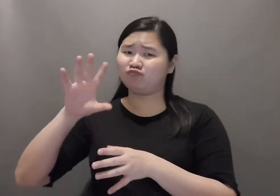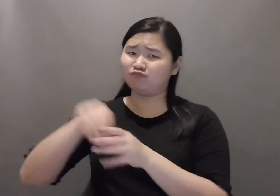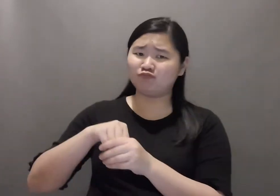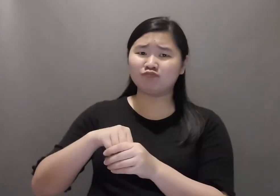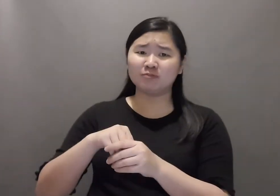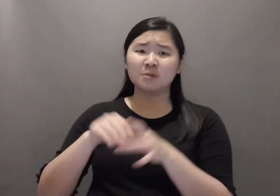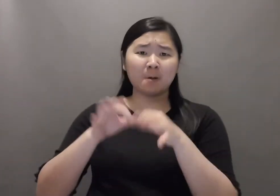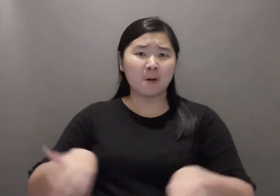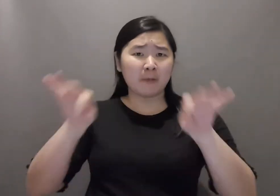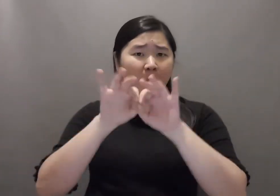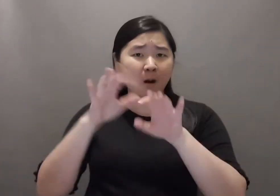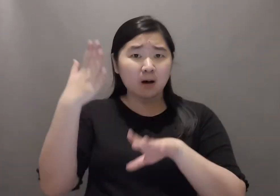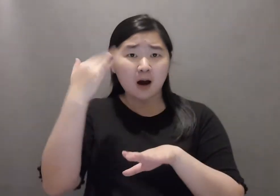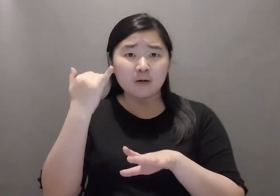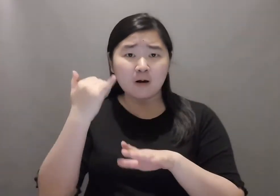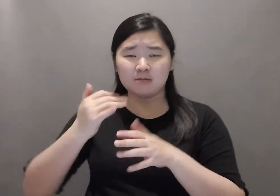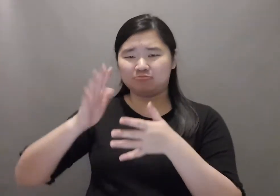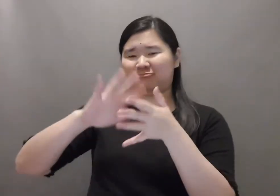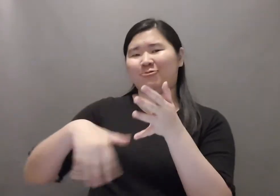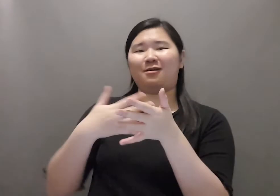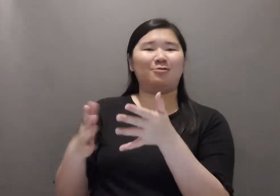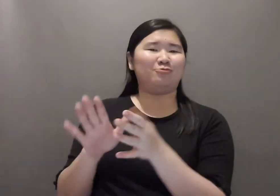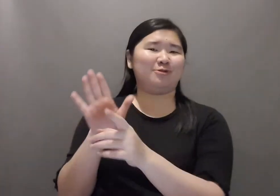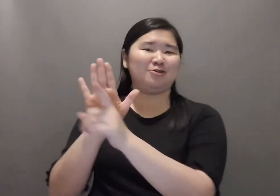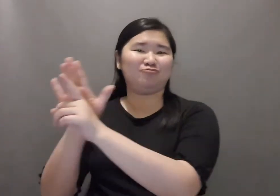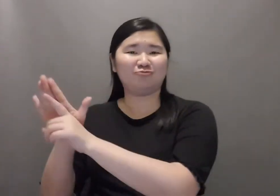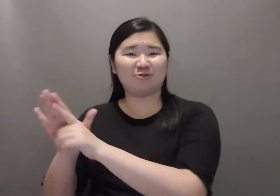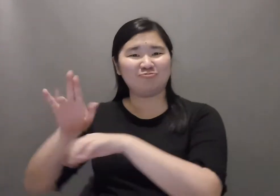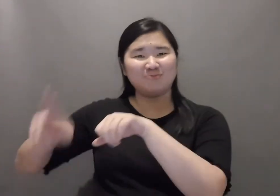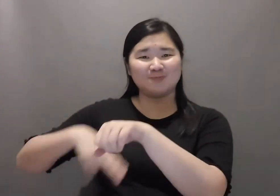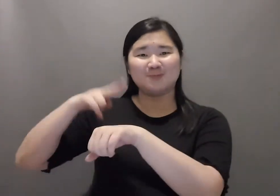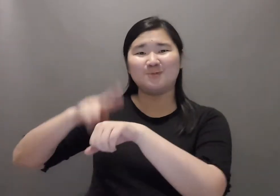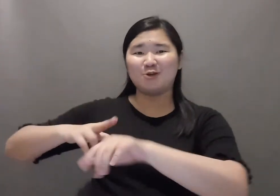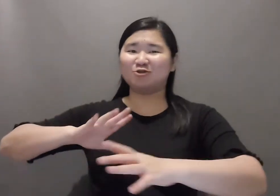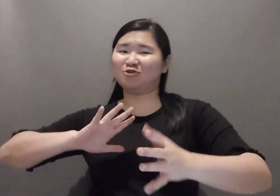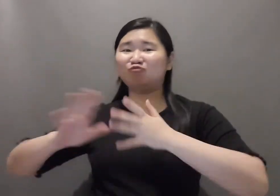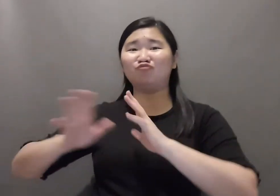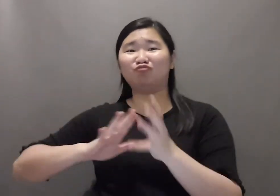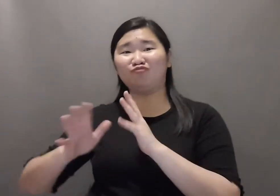It is important to use deaf fluent signers as they provide their natural sign languages.